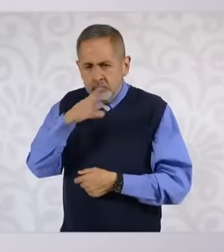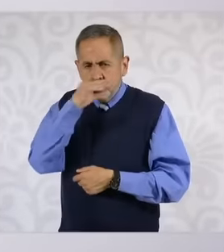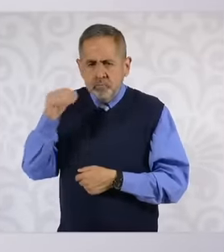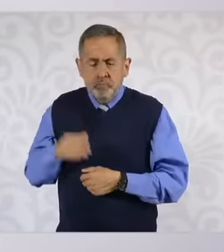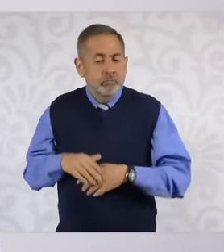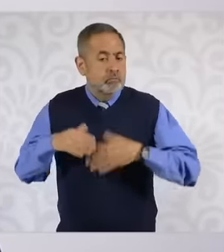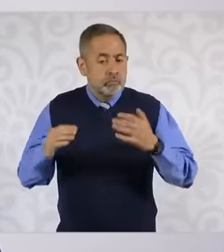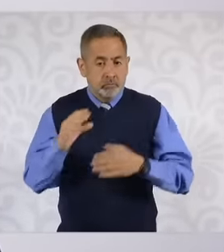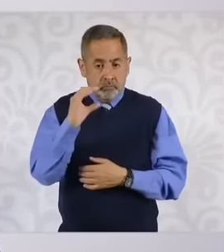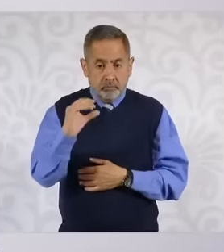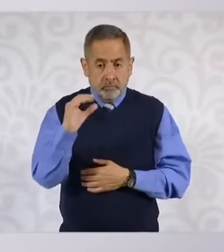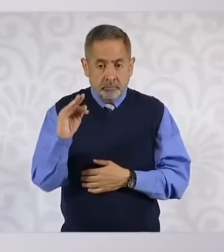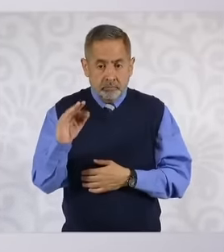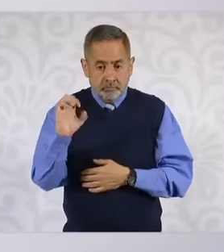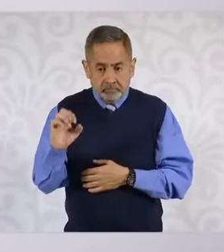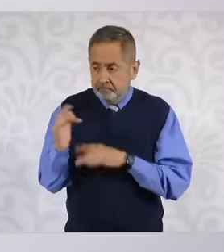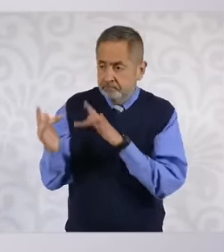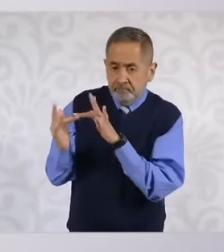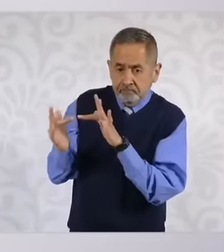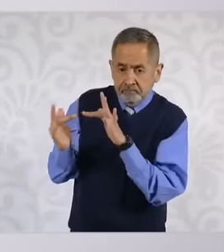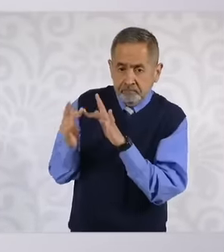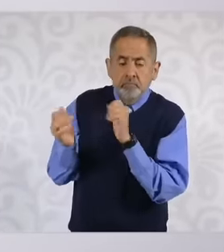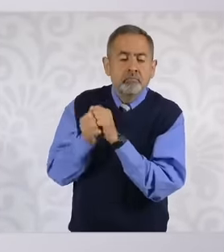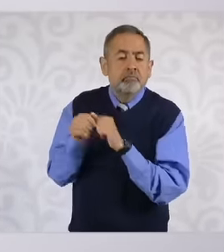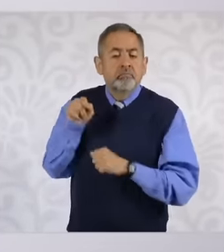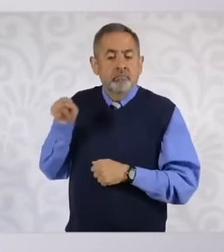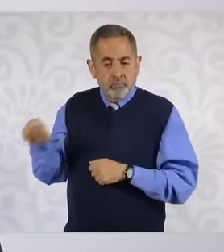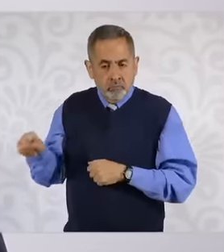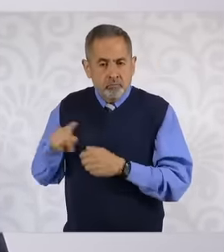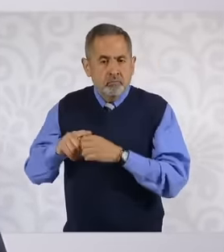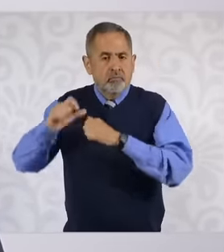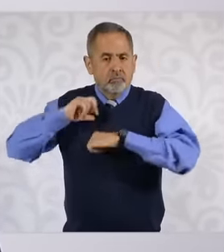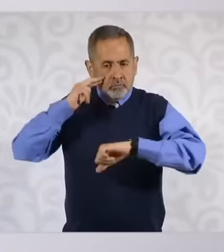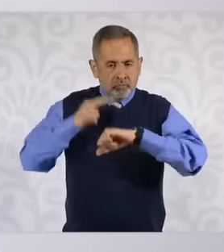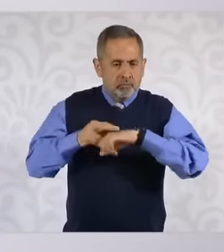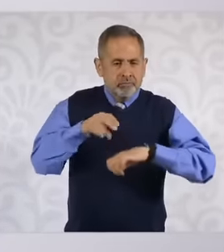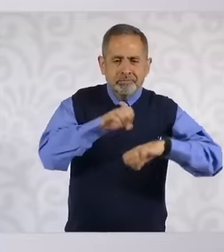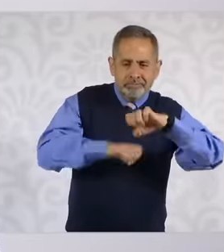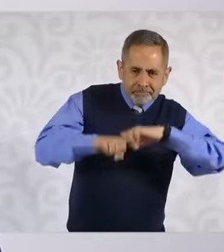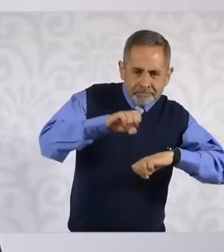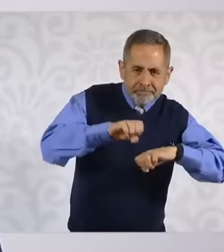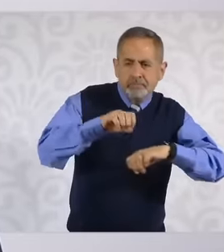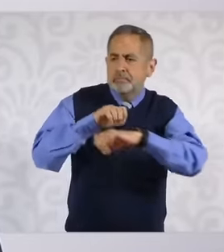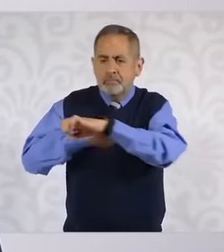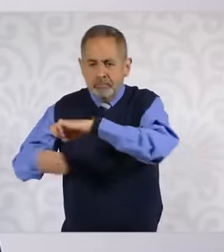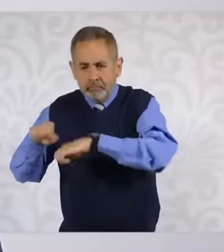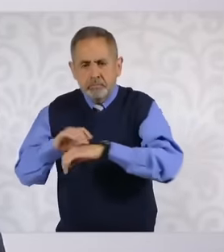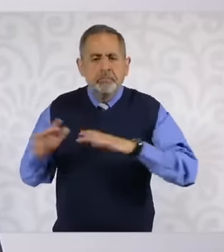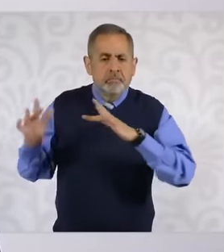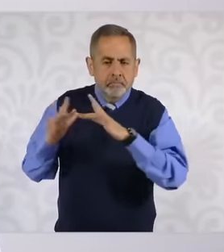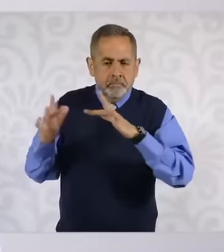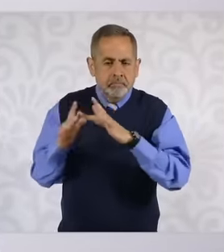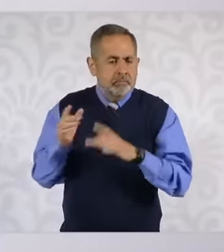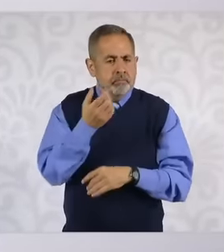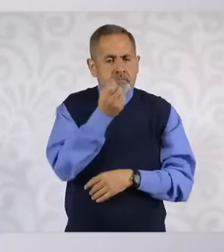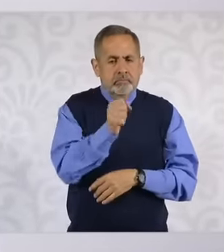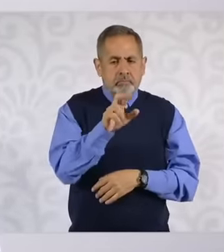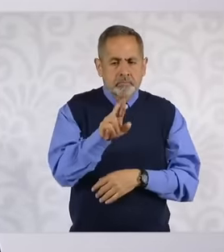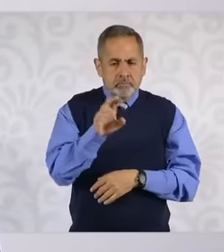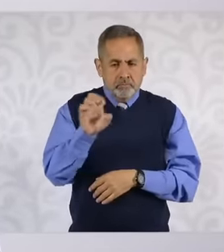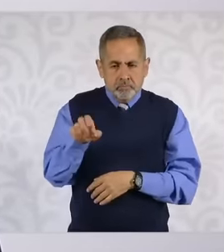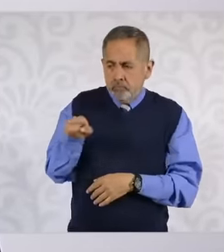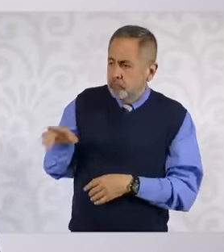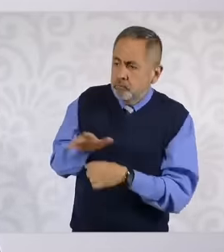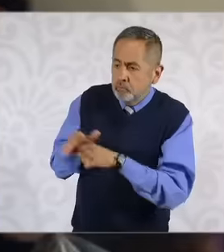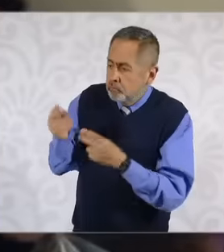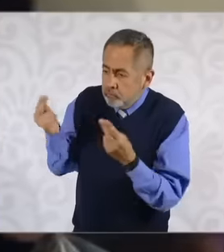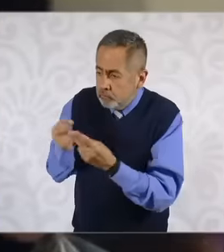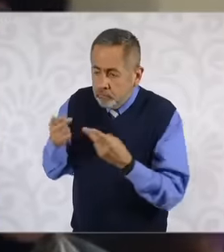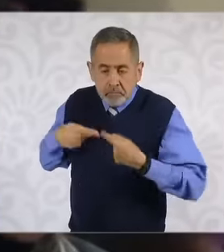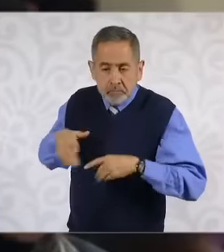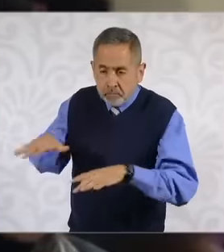is in contact through the Foreign Ministry with whatever the Cuban people require to be able